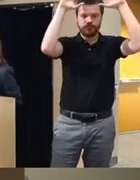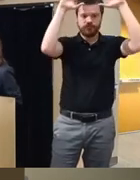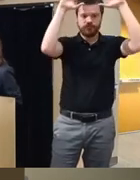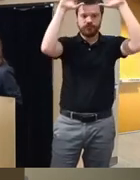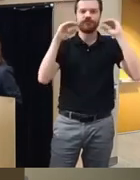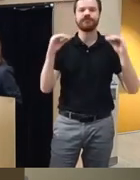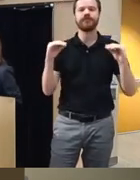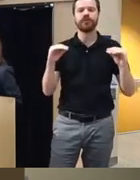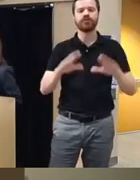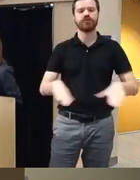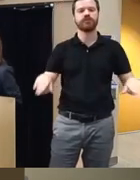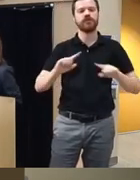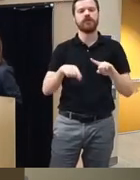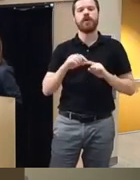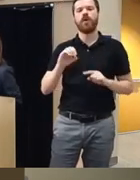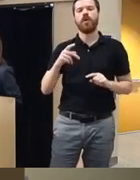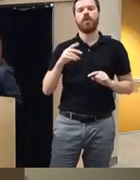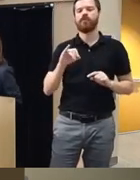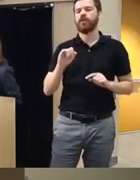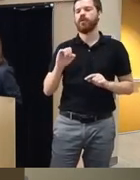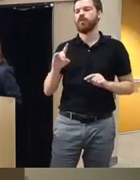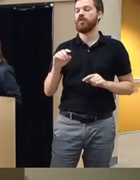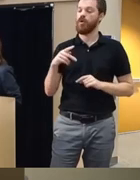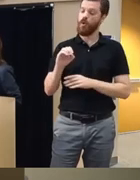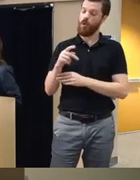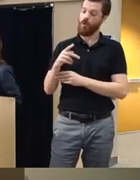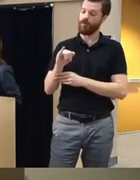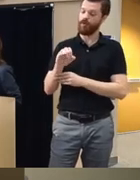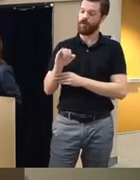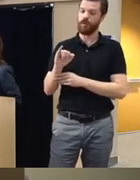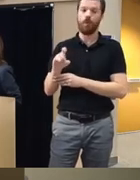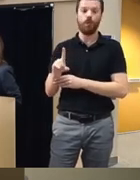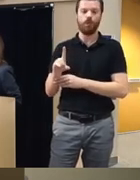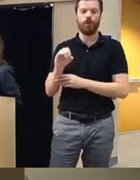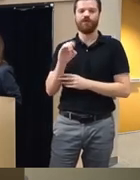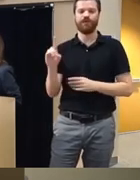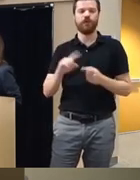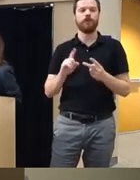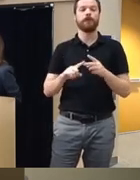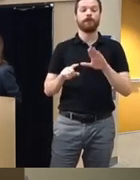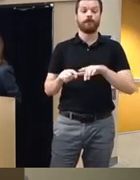kids about opioid overdose and bottom left um is a 3D simulation tool I'm going to provide